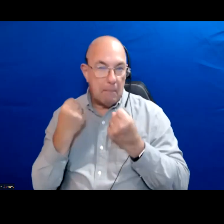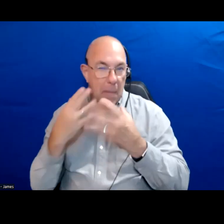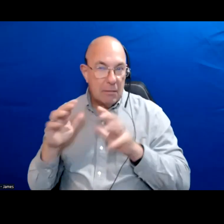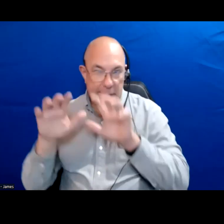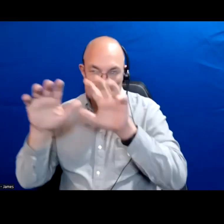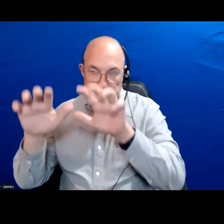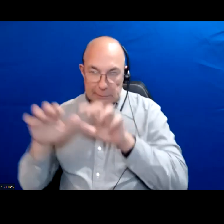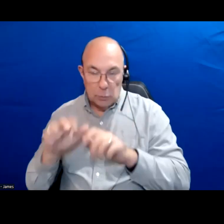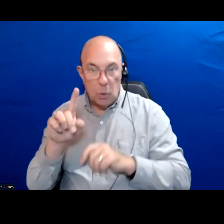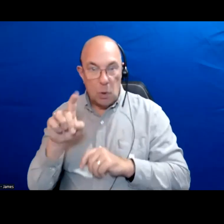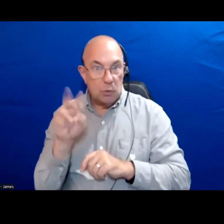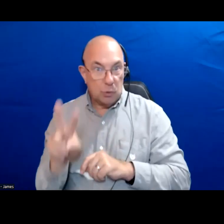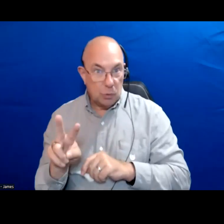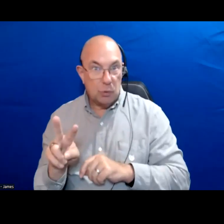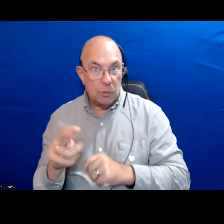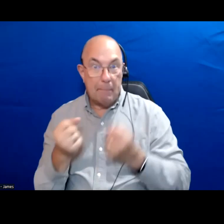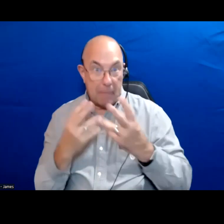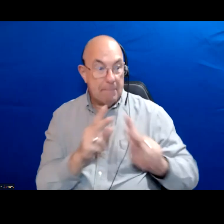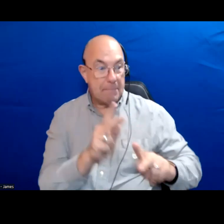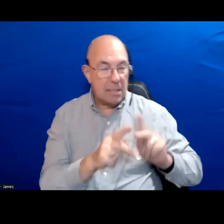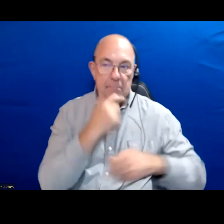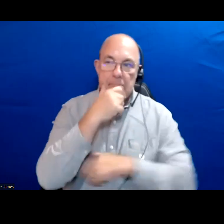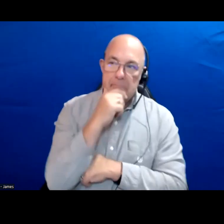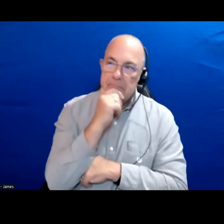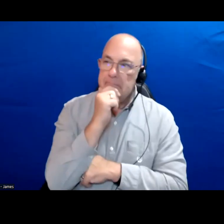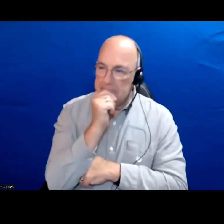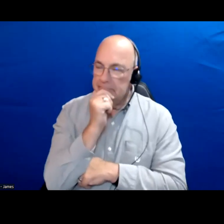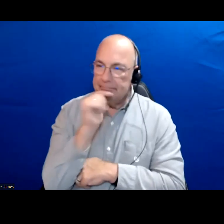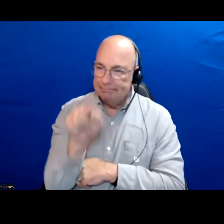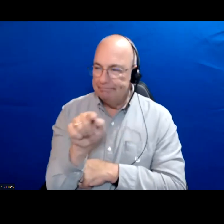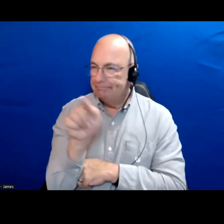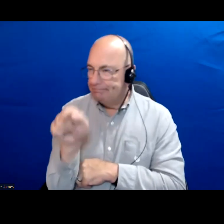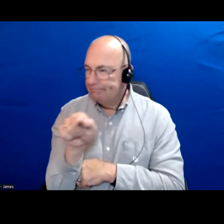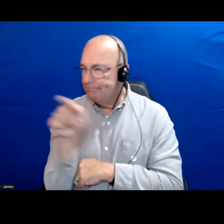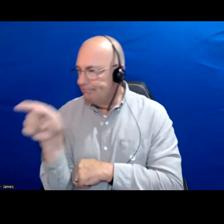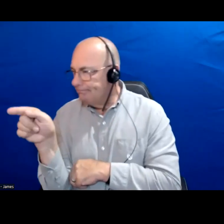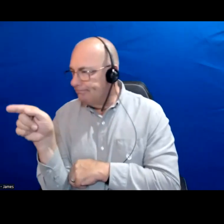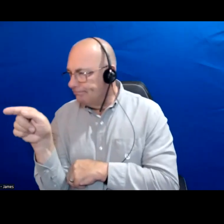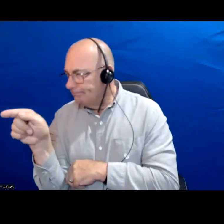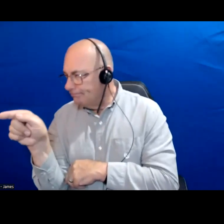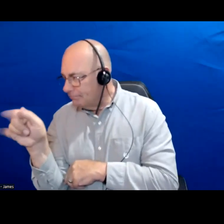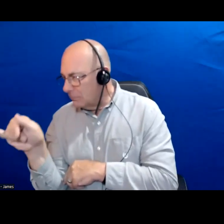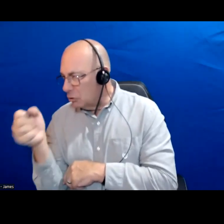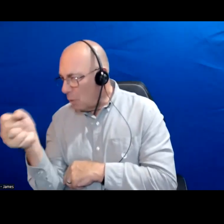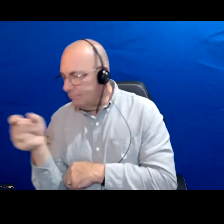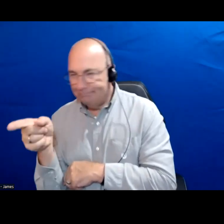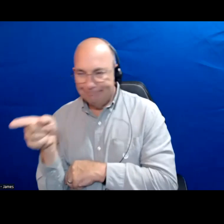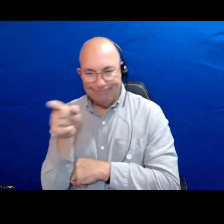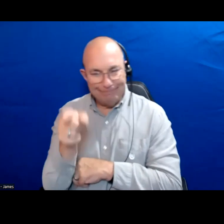I know there are a lot of citizens that are like I like the two of them I'm not sure what to do. Or I like to support this person but I like that idea.